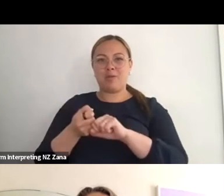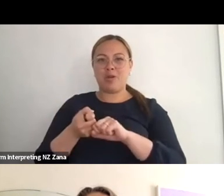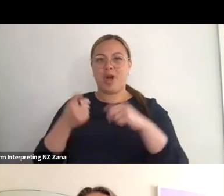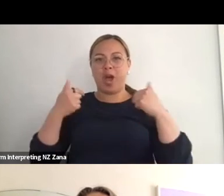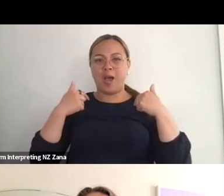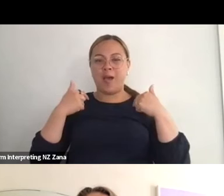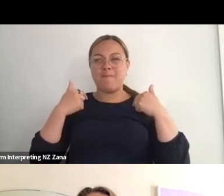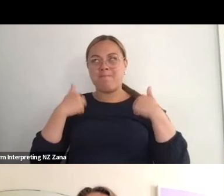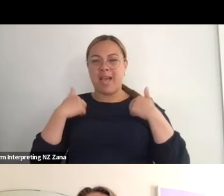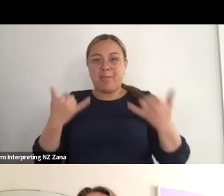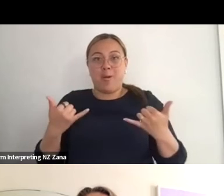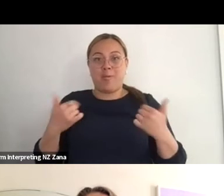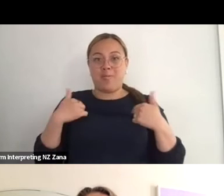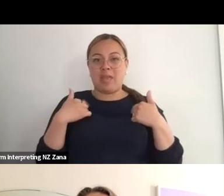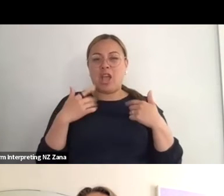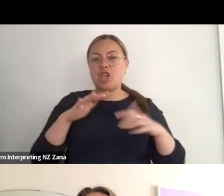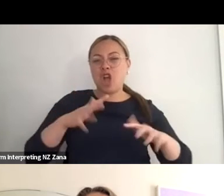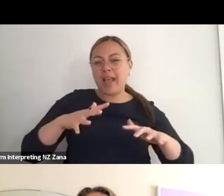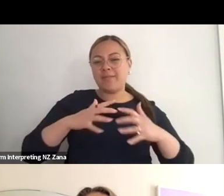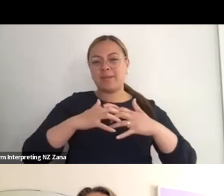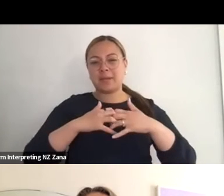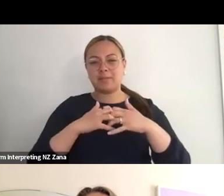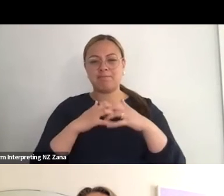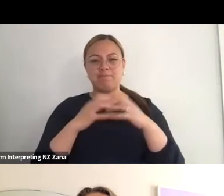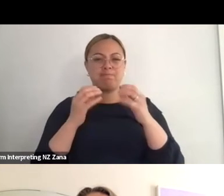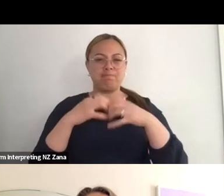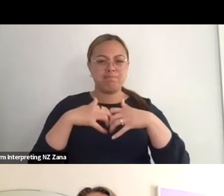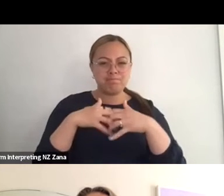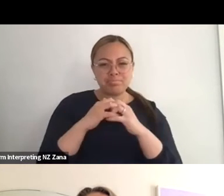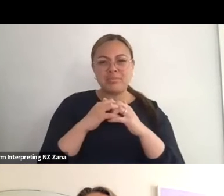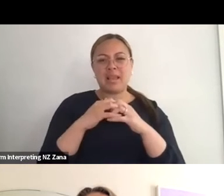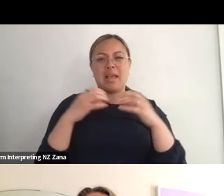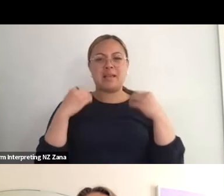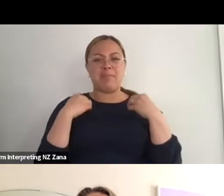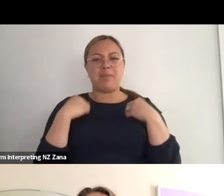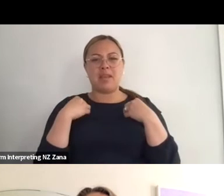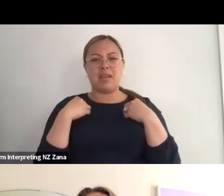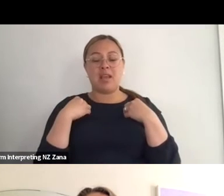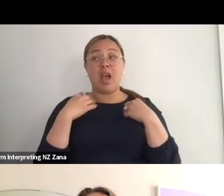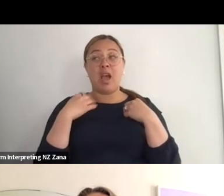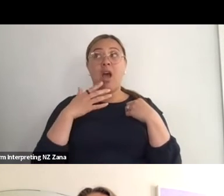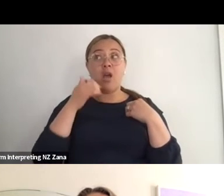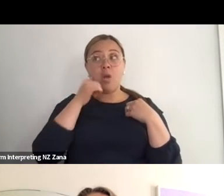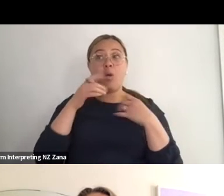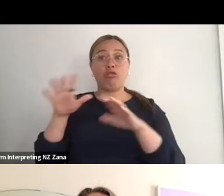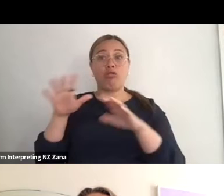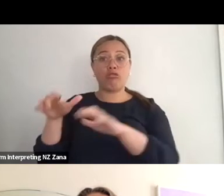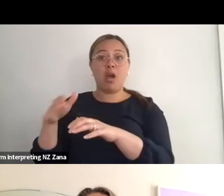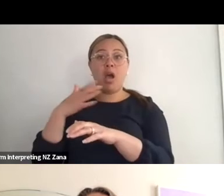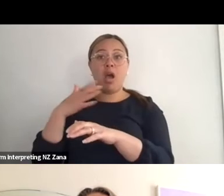I now have a big group of people that I like working with and that I feel responsible for, and